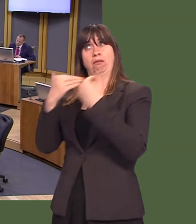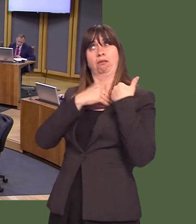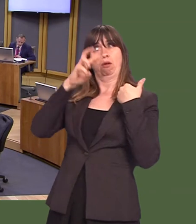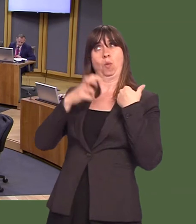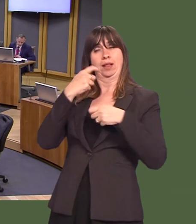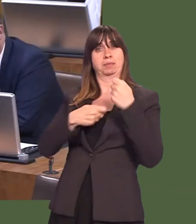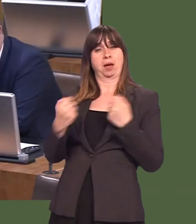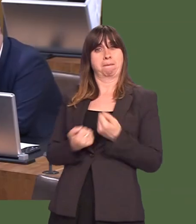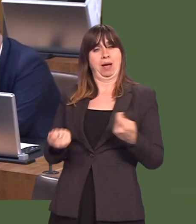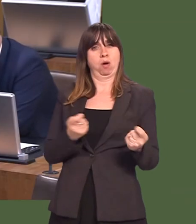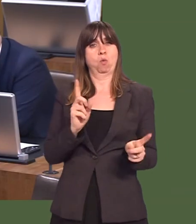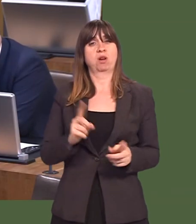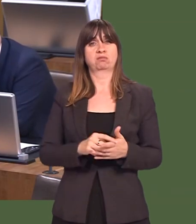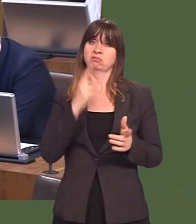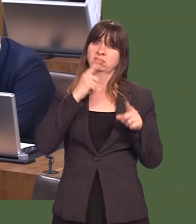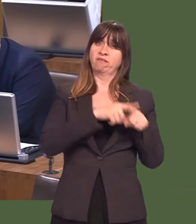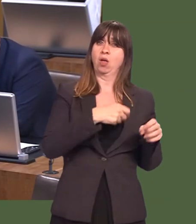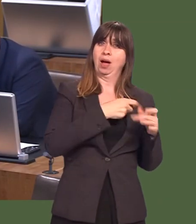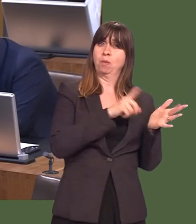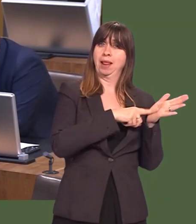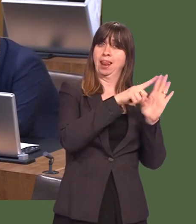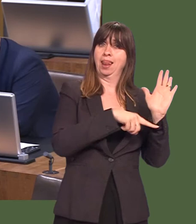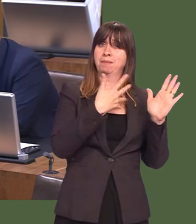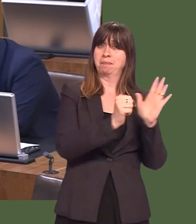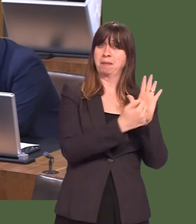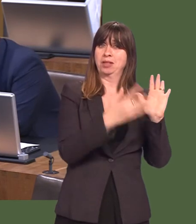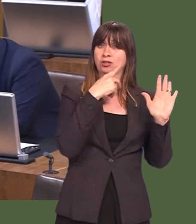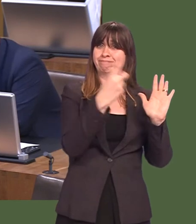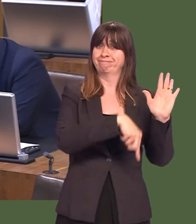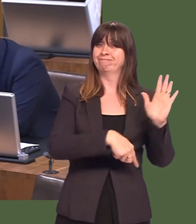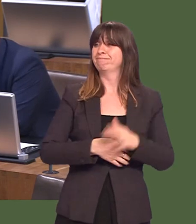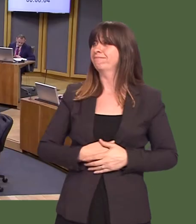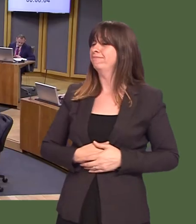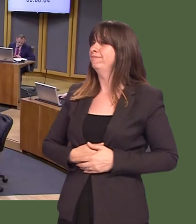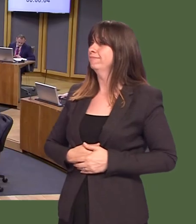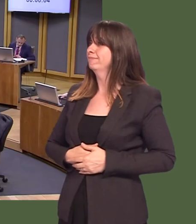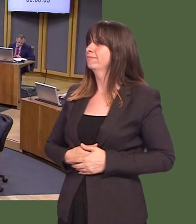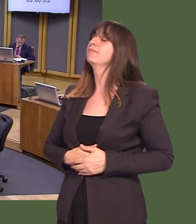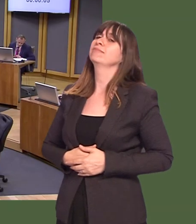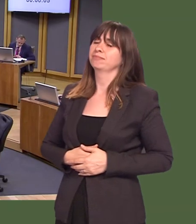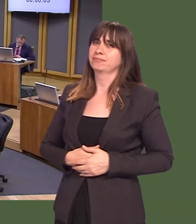OAQ(5)0590(FM) Carwyn Jones: Those powers are to be found in our draft government and laws in Wales Bill, which we published. Michelle Brown: Okay. Thank you for your answer.